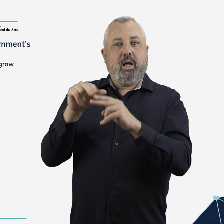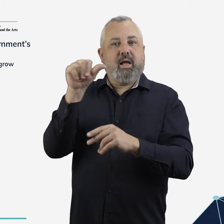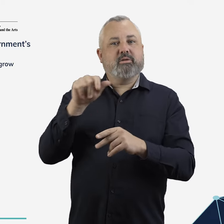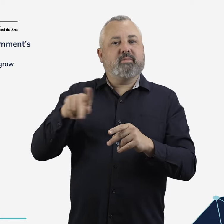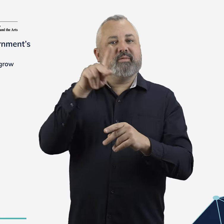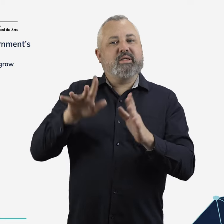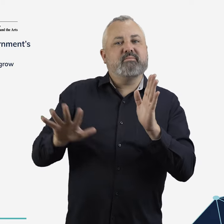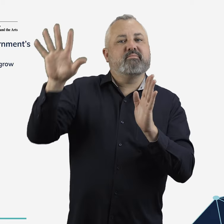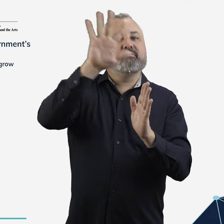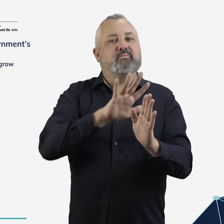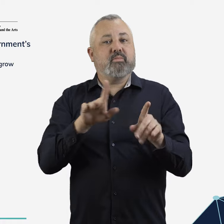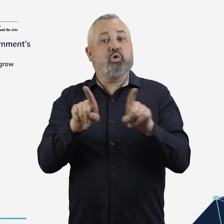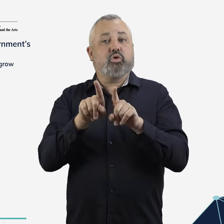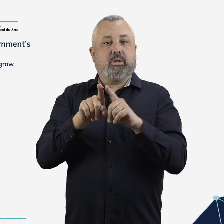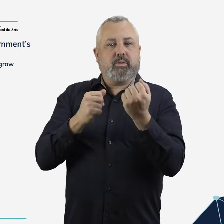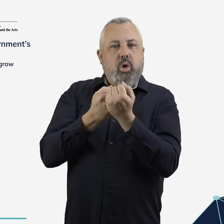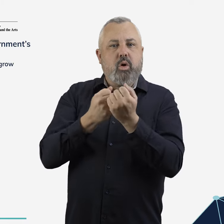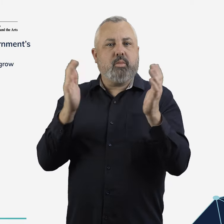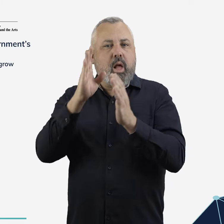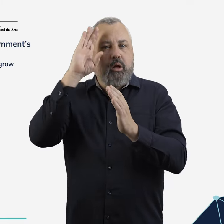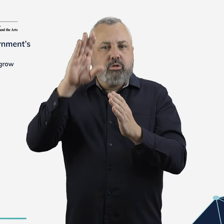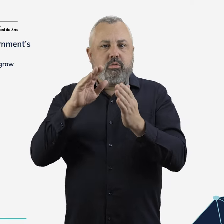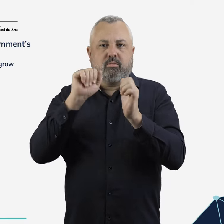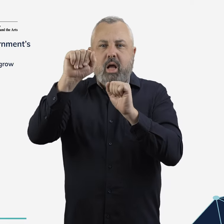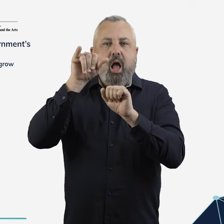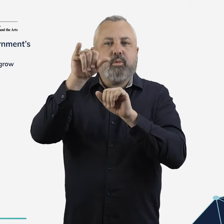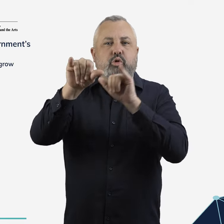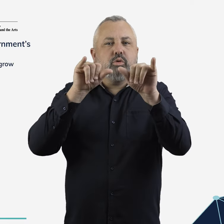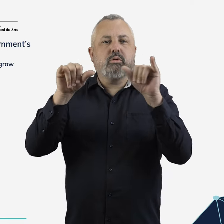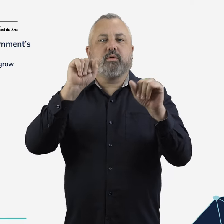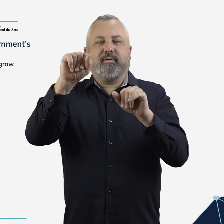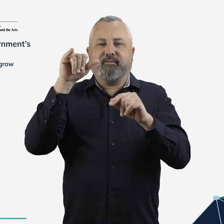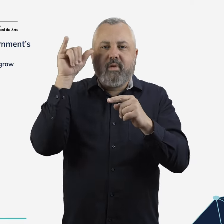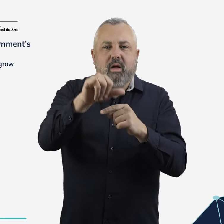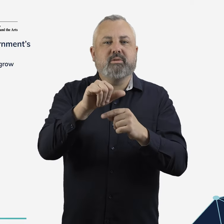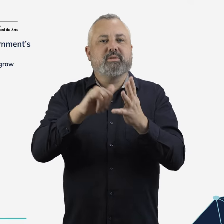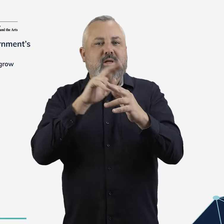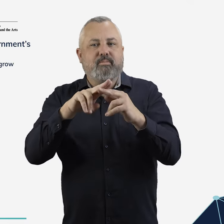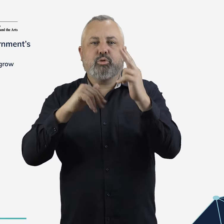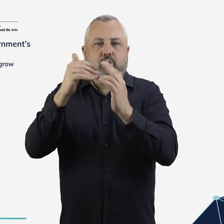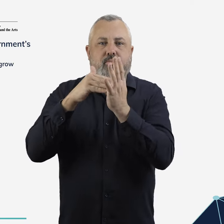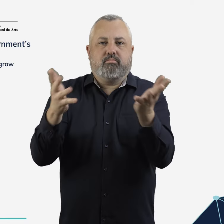will deepen our aviation capability-building programs in the Asia-Pacific to support a safe and